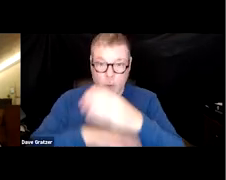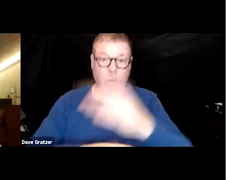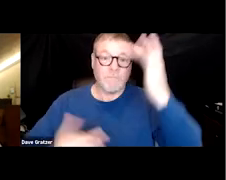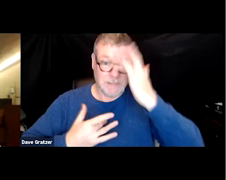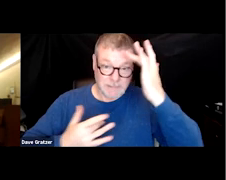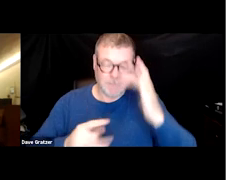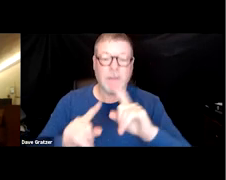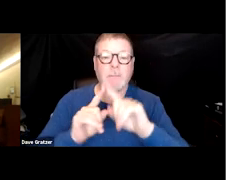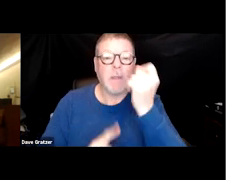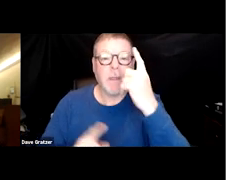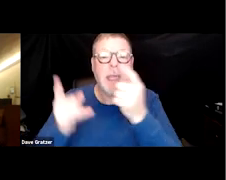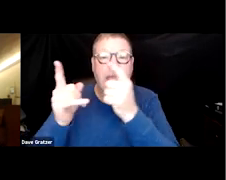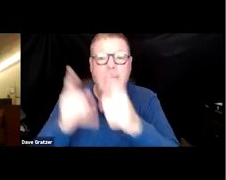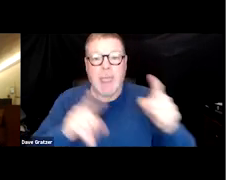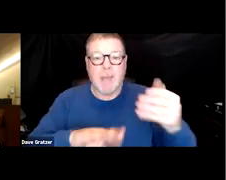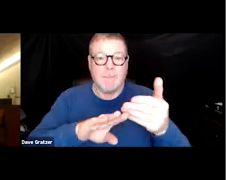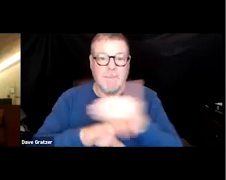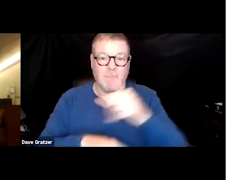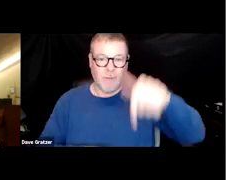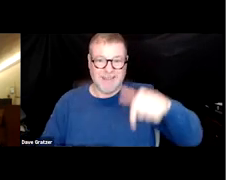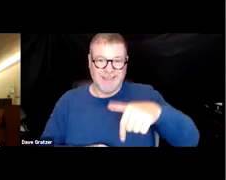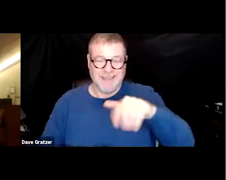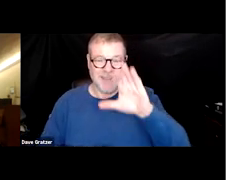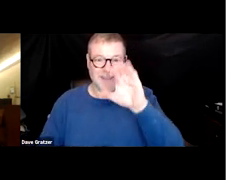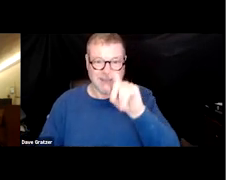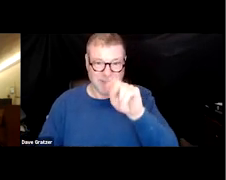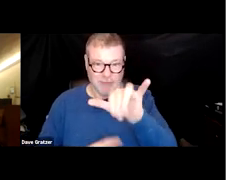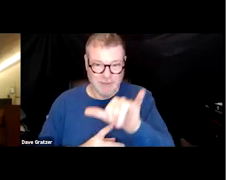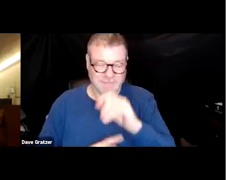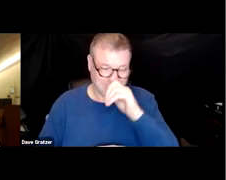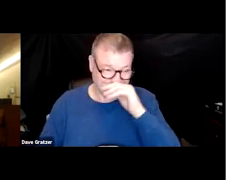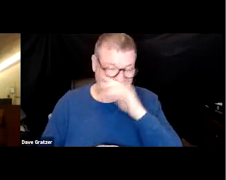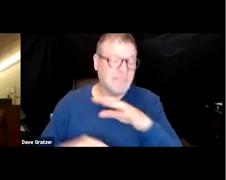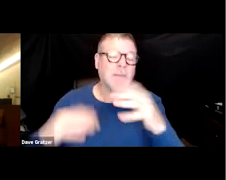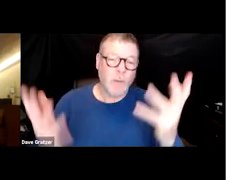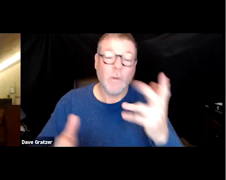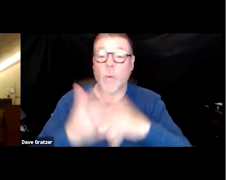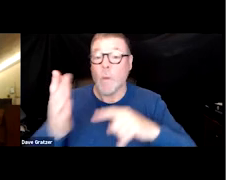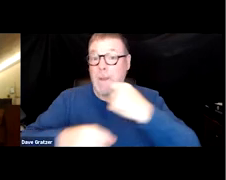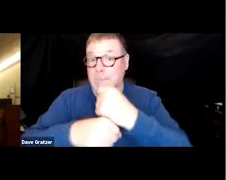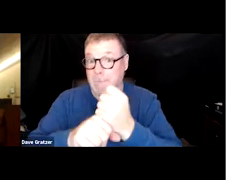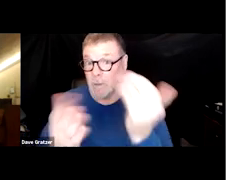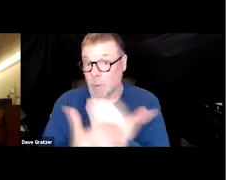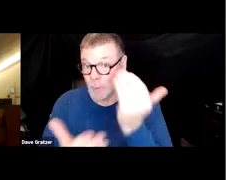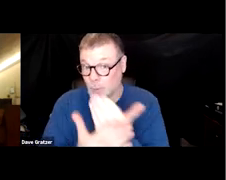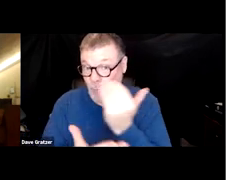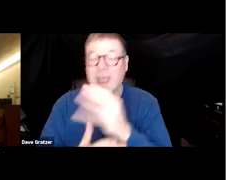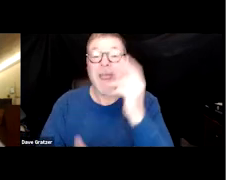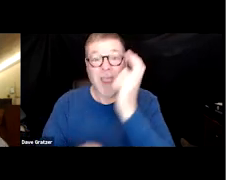but they all occurred before this century. So this was new and what makes it difficult is that it is new and it's hard to recognize.